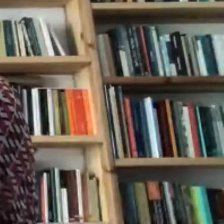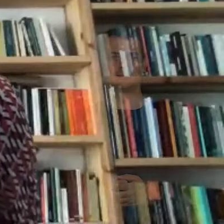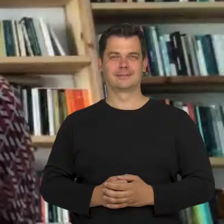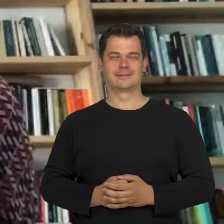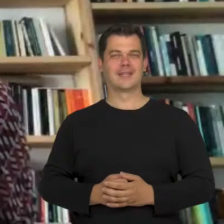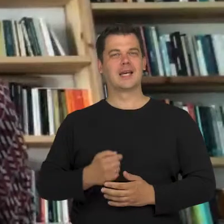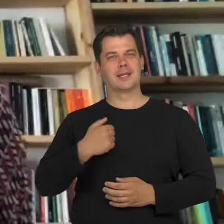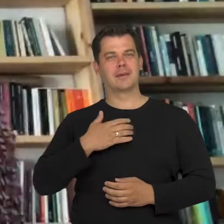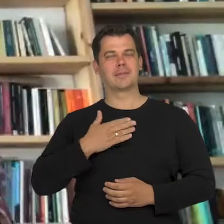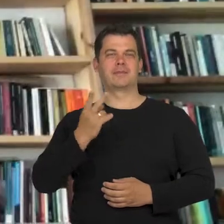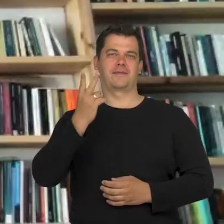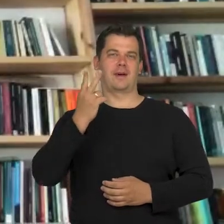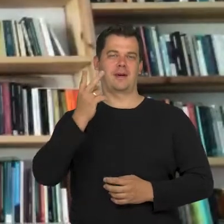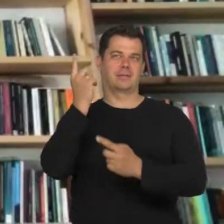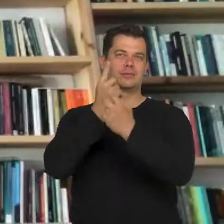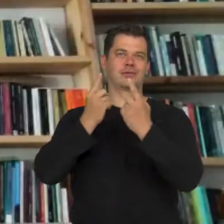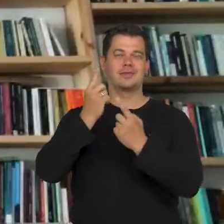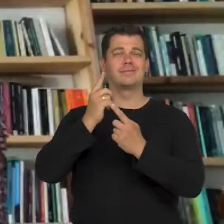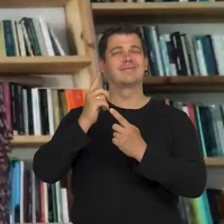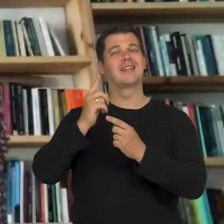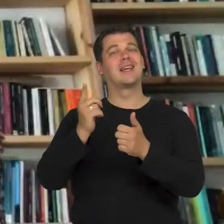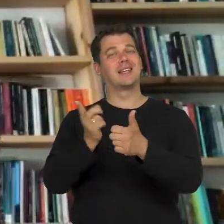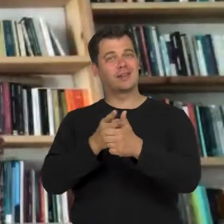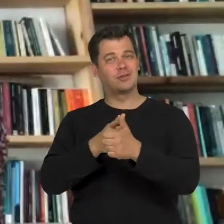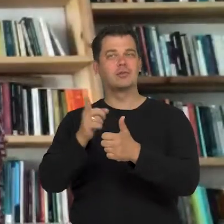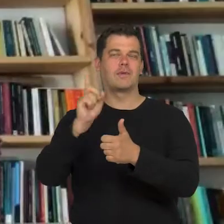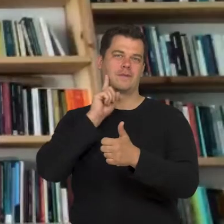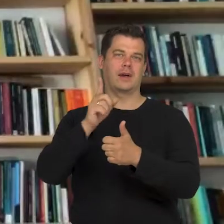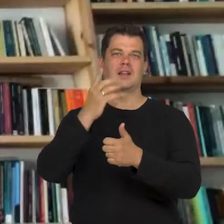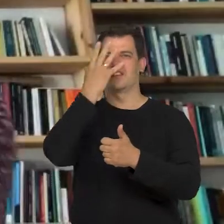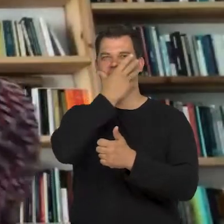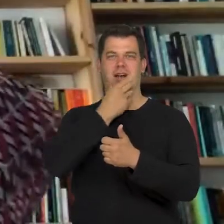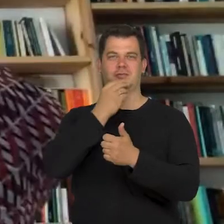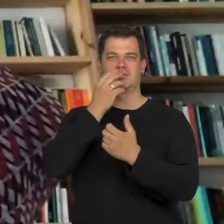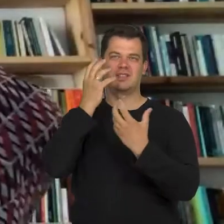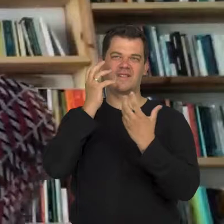One actually shows people with deformed faces. I don't know what to do.